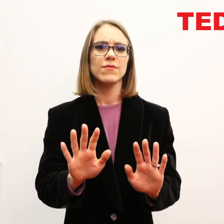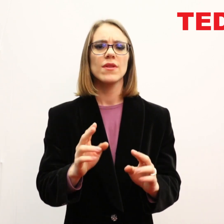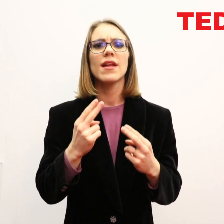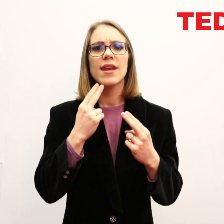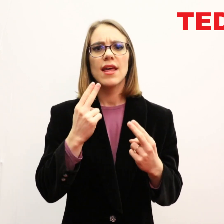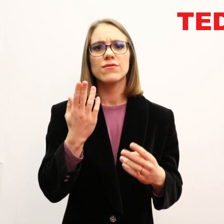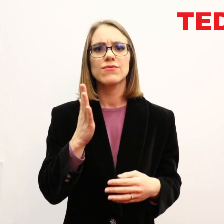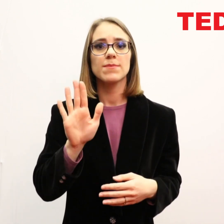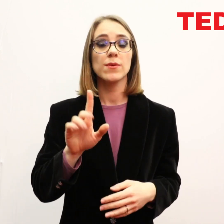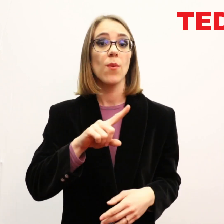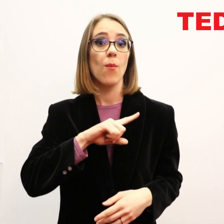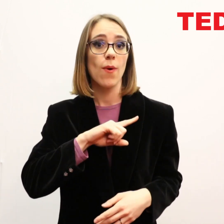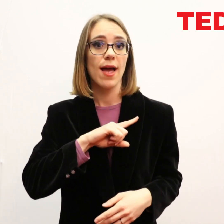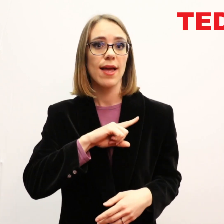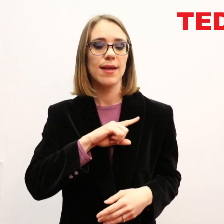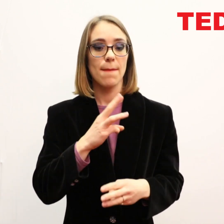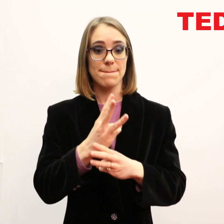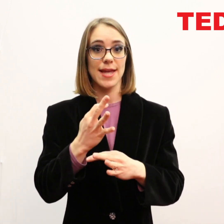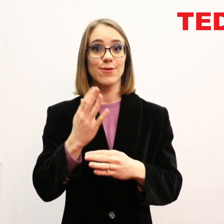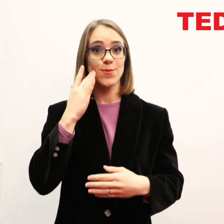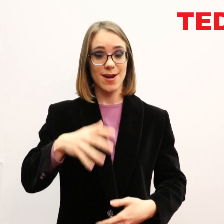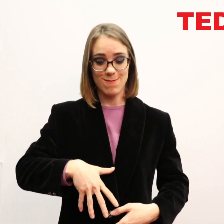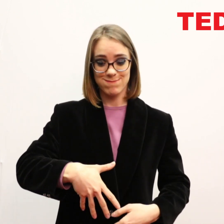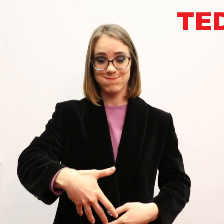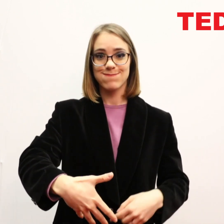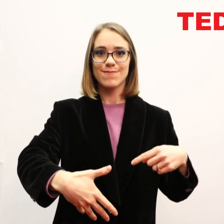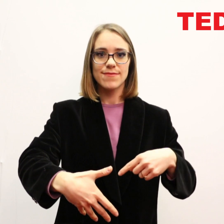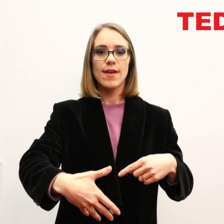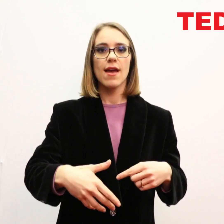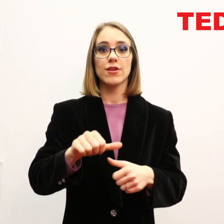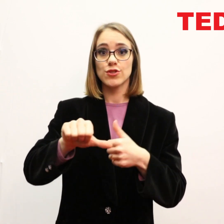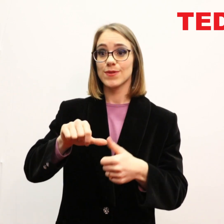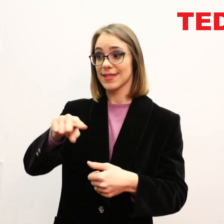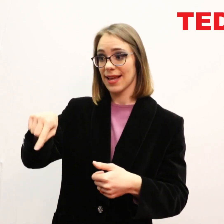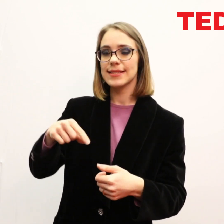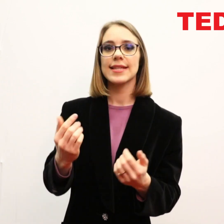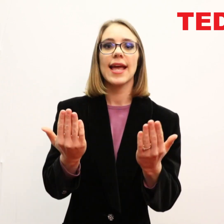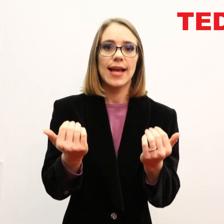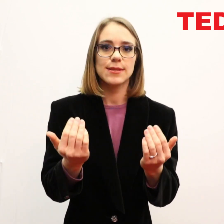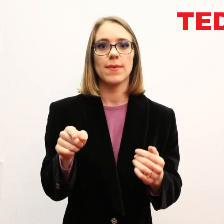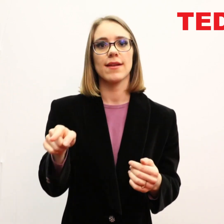It's a natural response because parents are hoping for what society considers